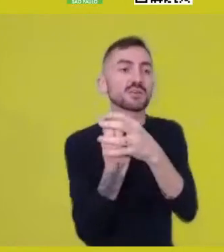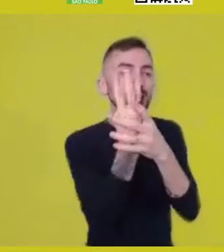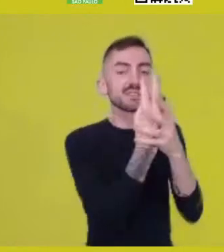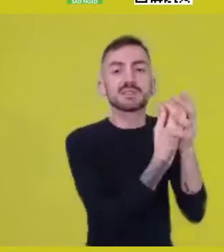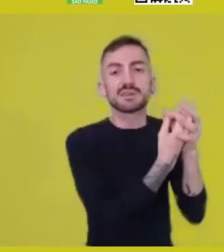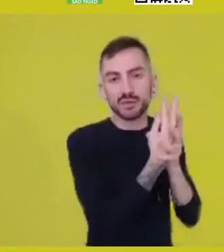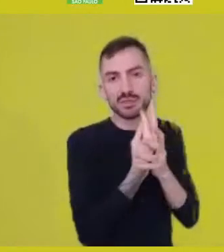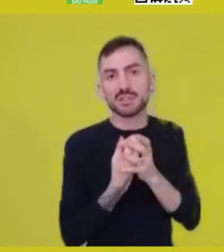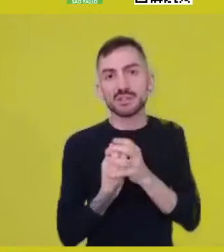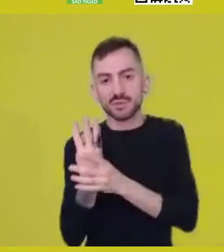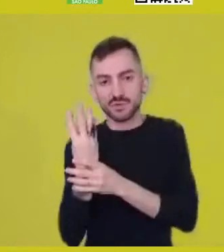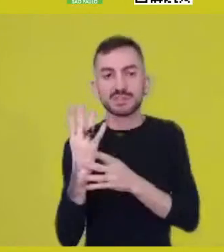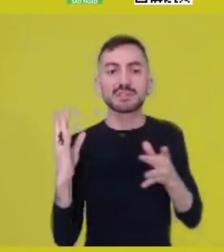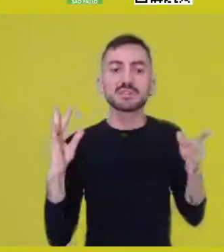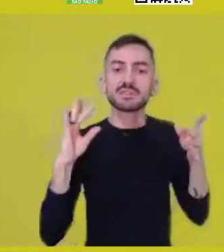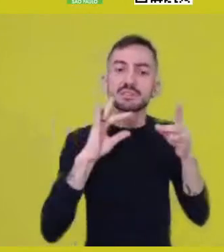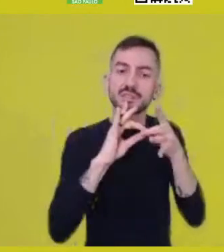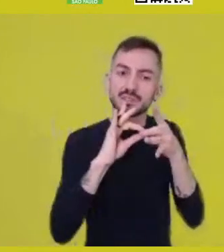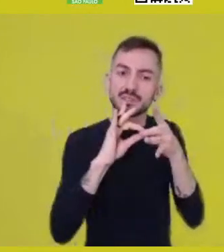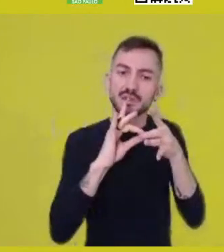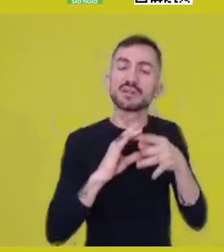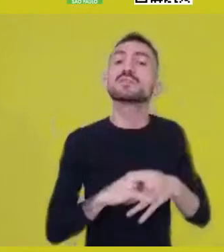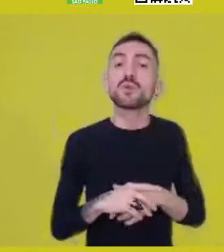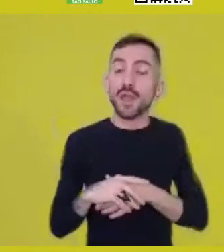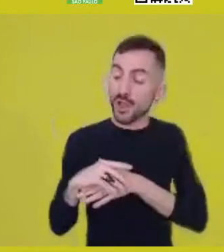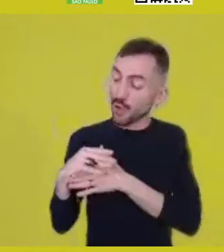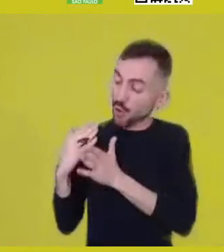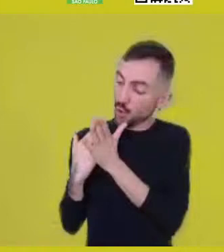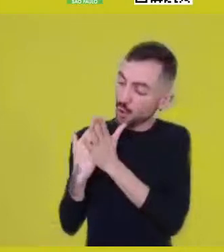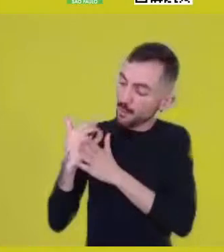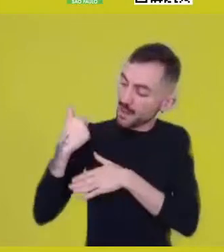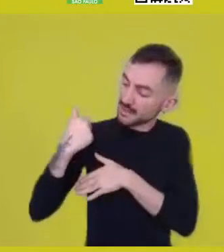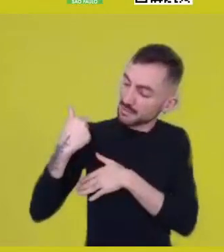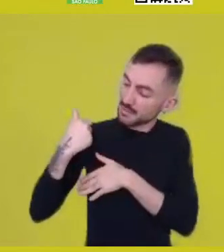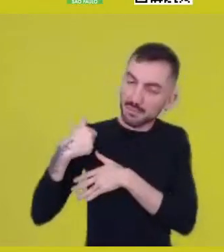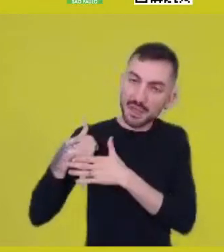of something that goes from one corner to another, from one place to another;